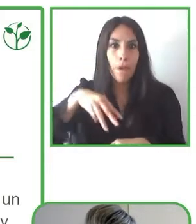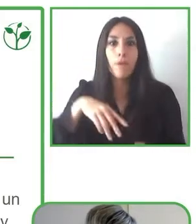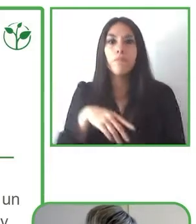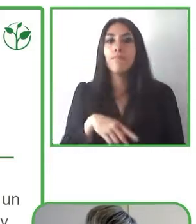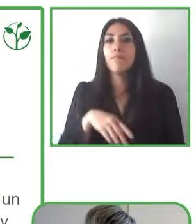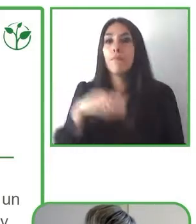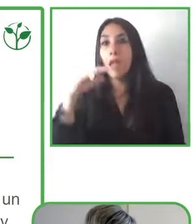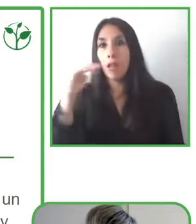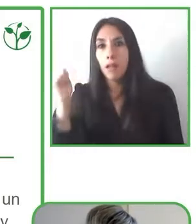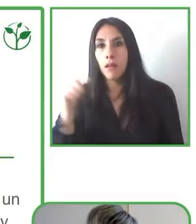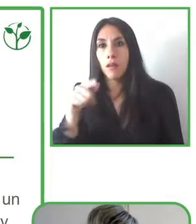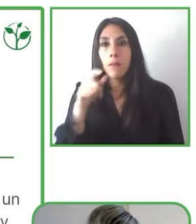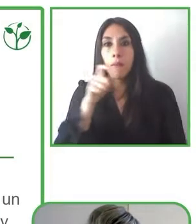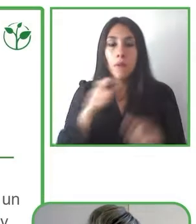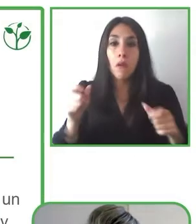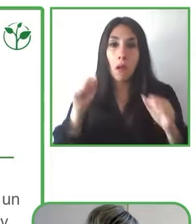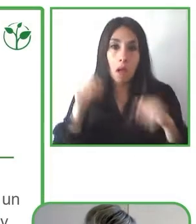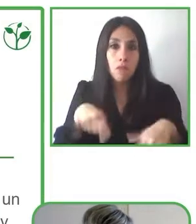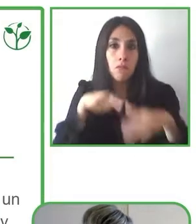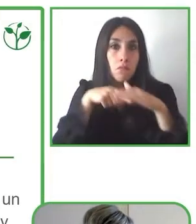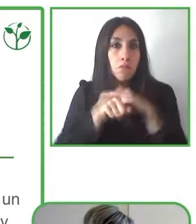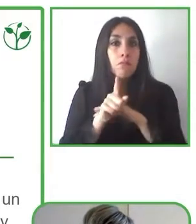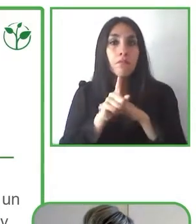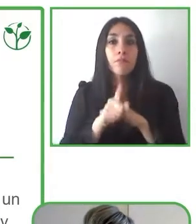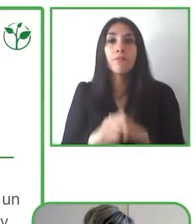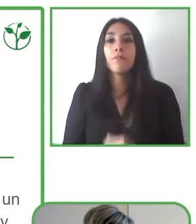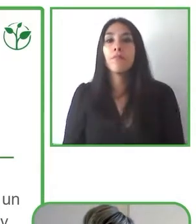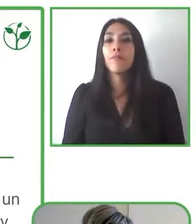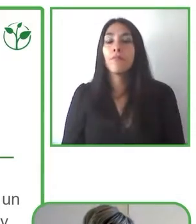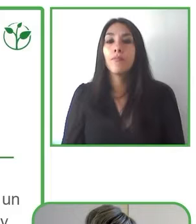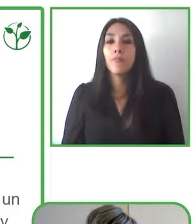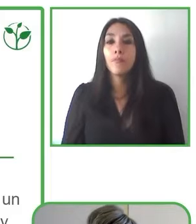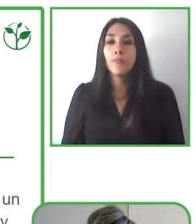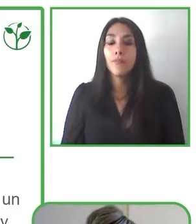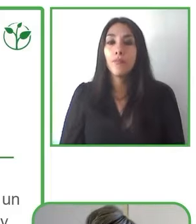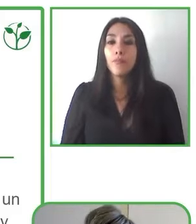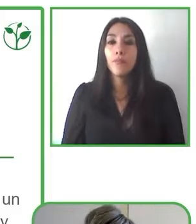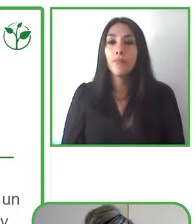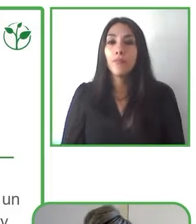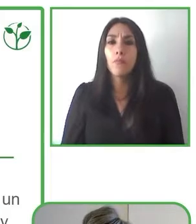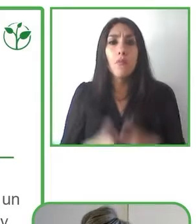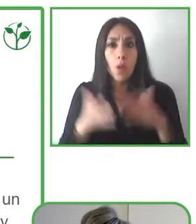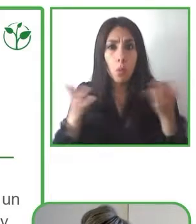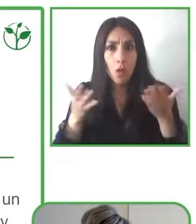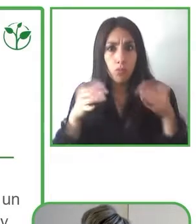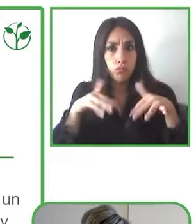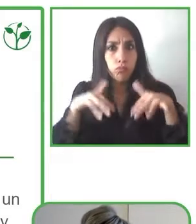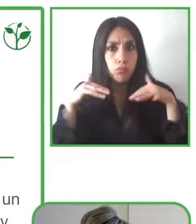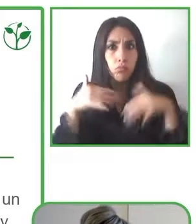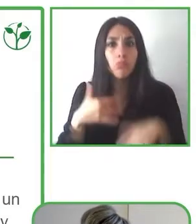already see what accessibility features are available at different events throughout Brazil.